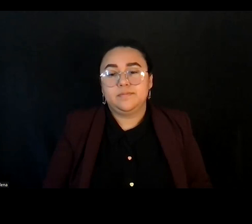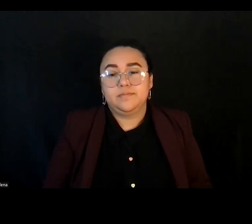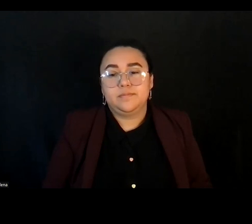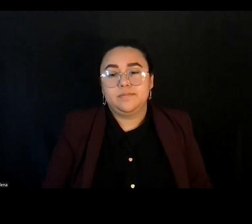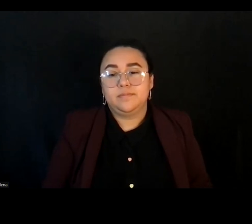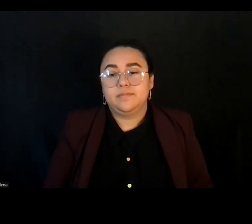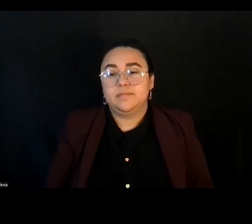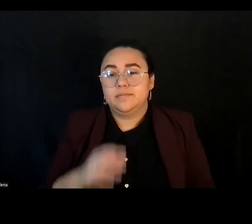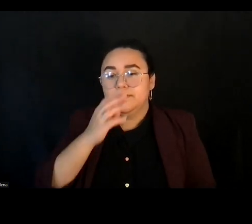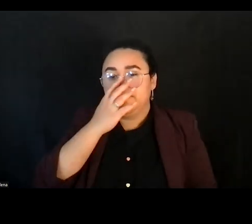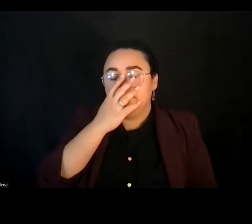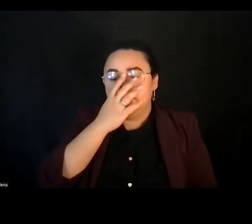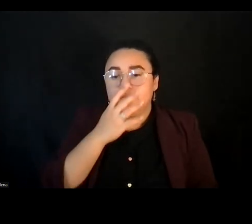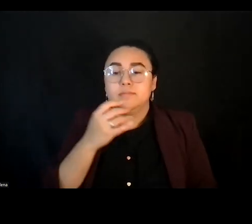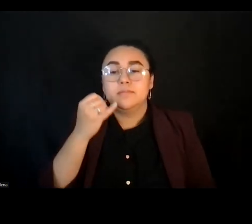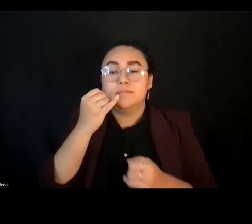You.